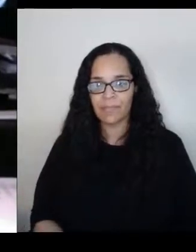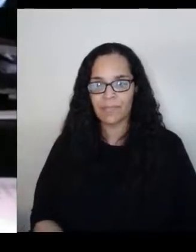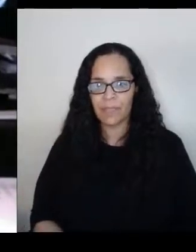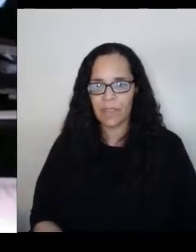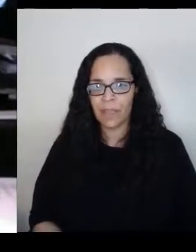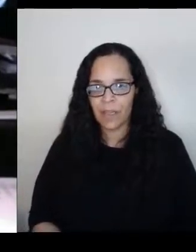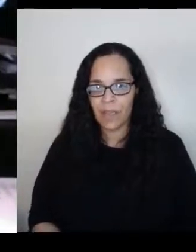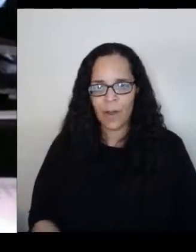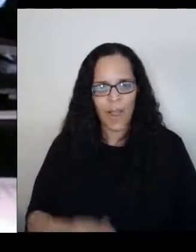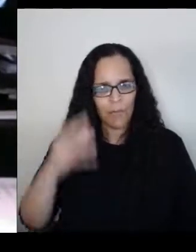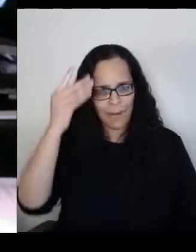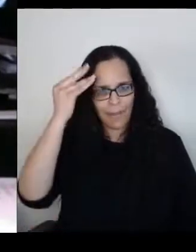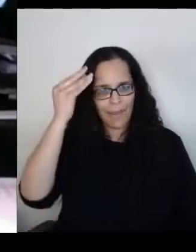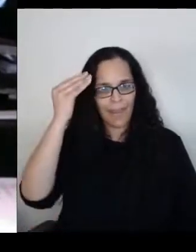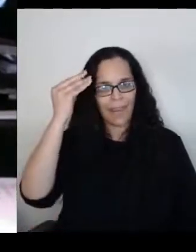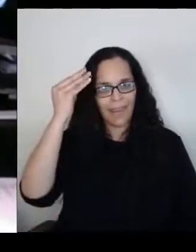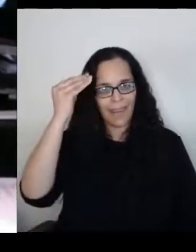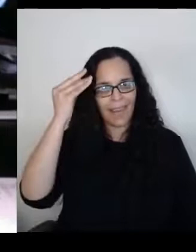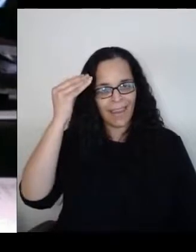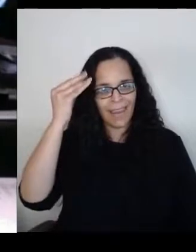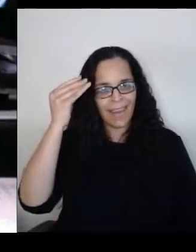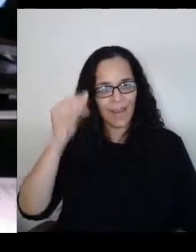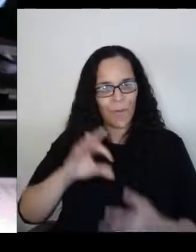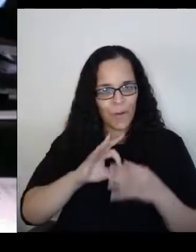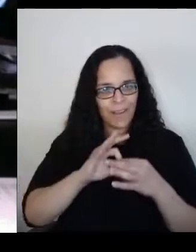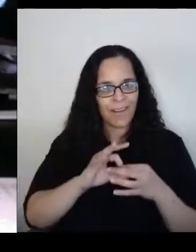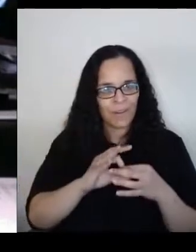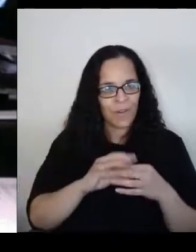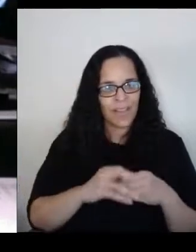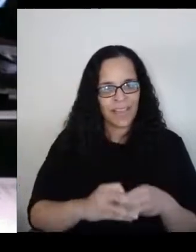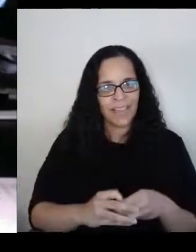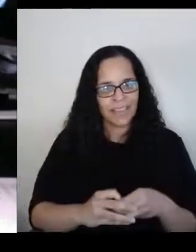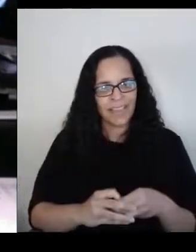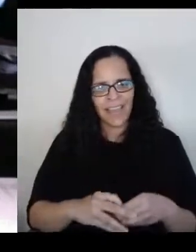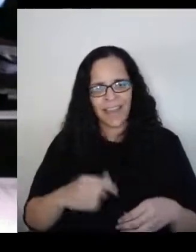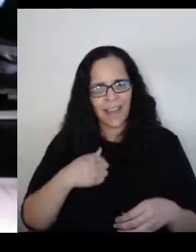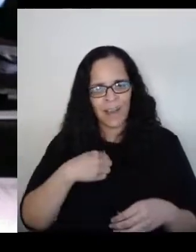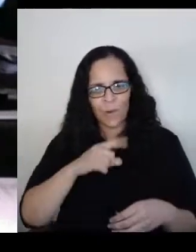and I really think that my father's instructions to me